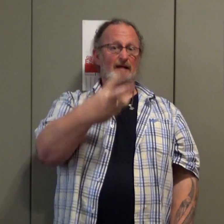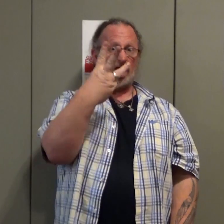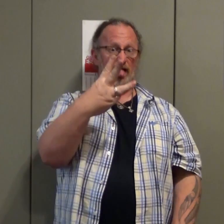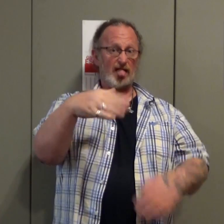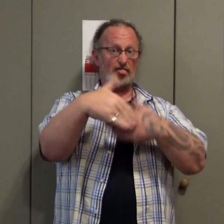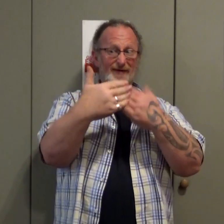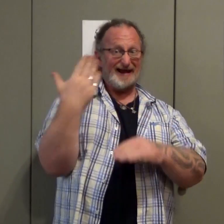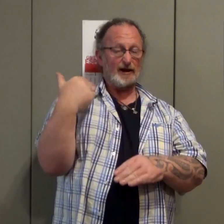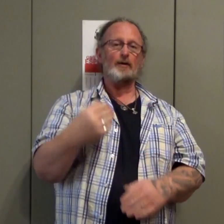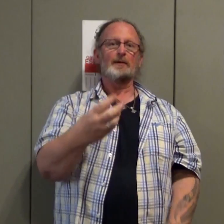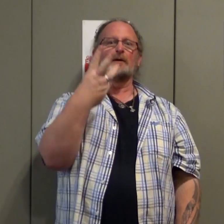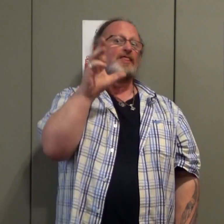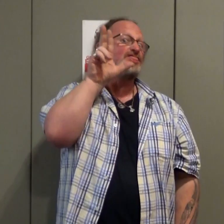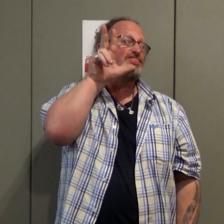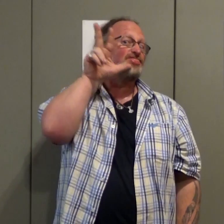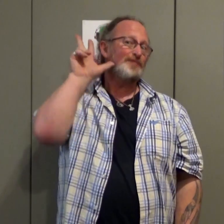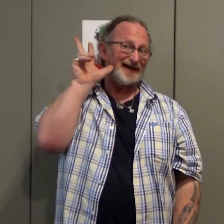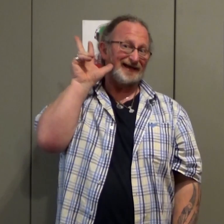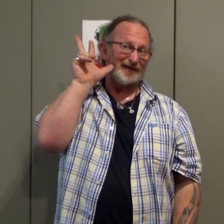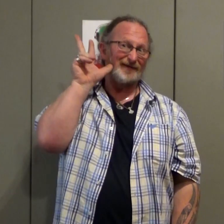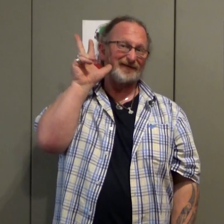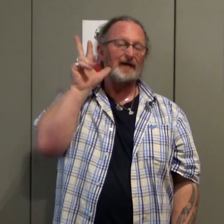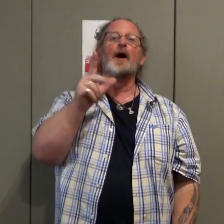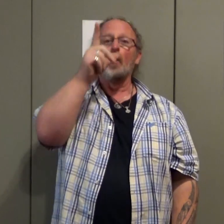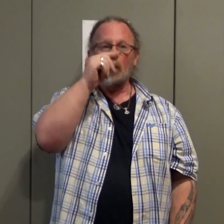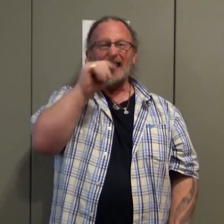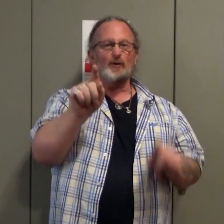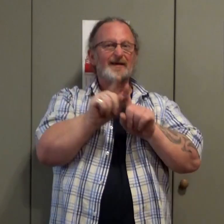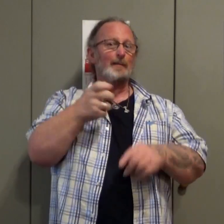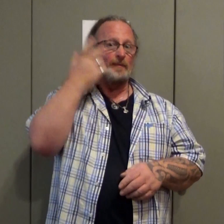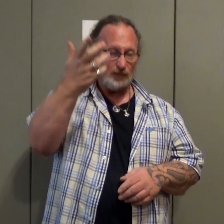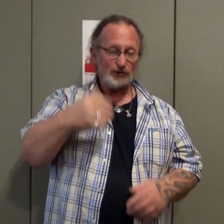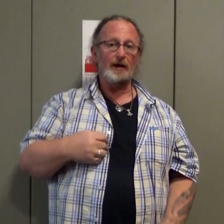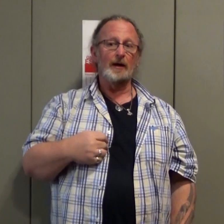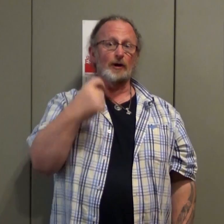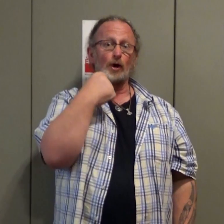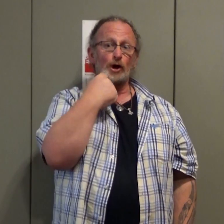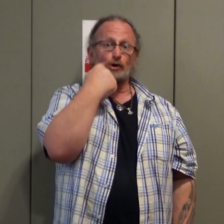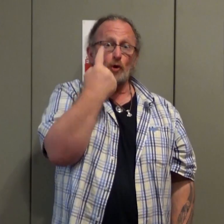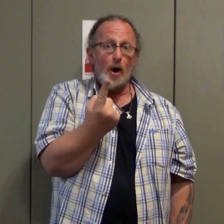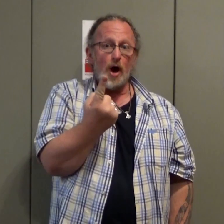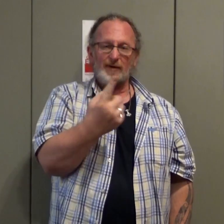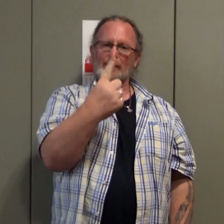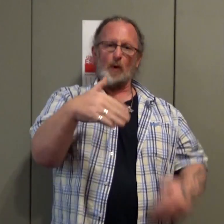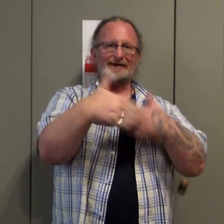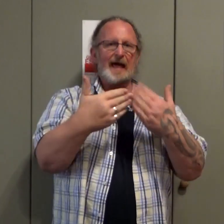We can show three days ago, like this We can modify the sign like this We can sign likewise for the future